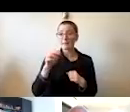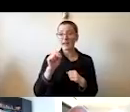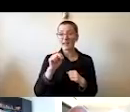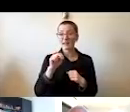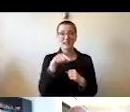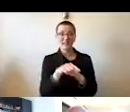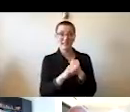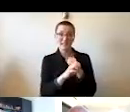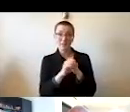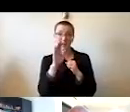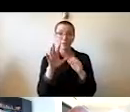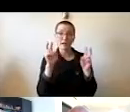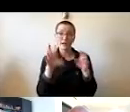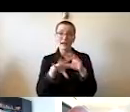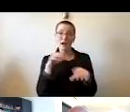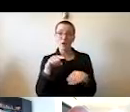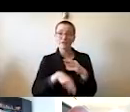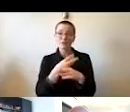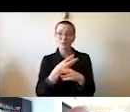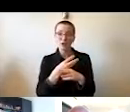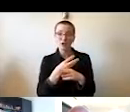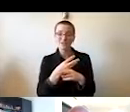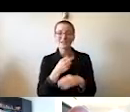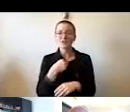And so Mike, thank you for helping me to make that dream come true.